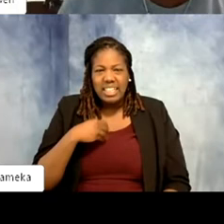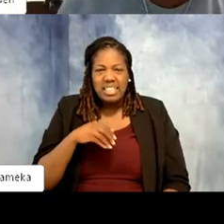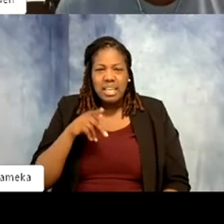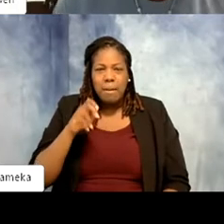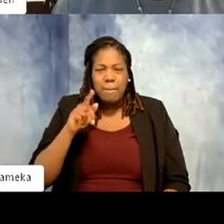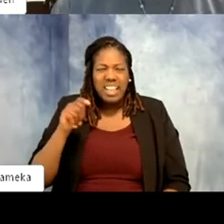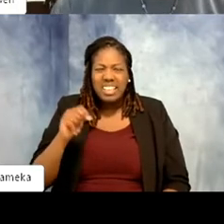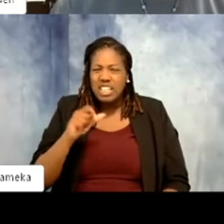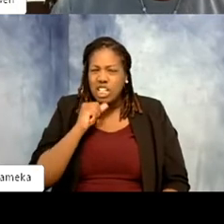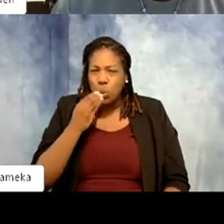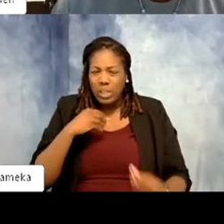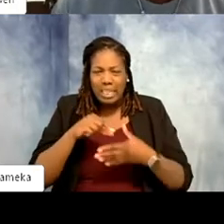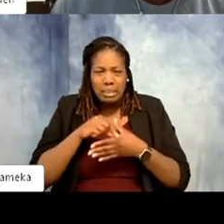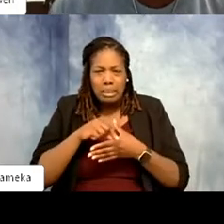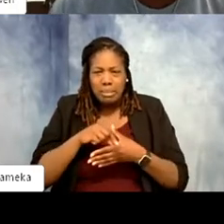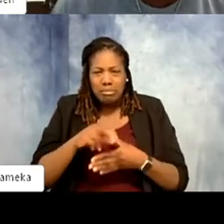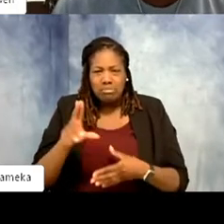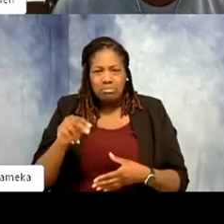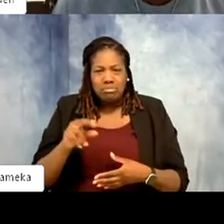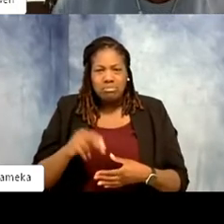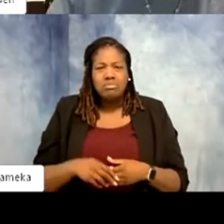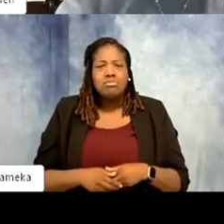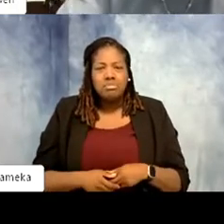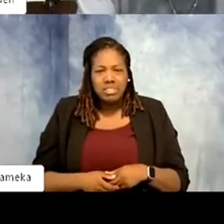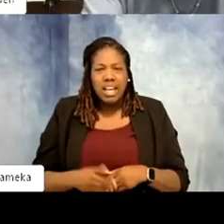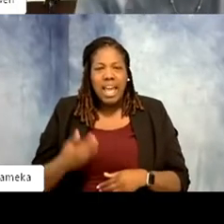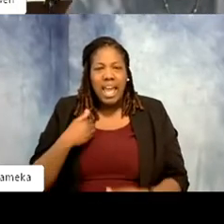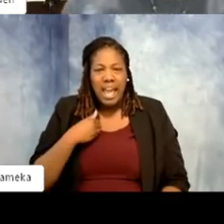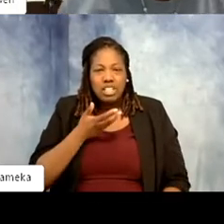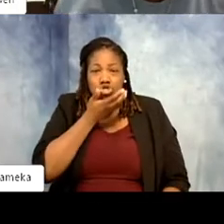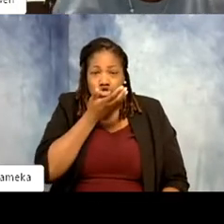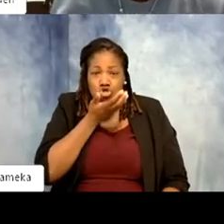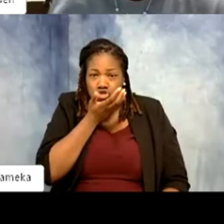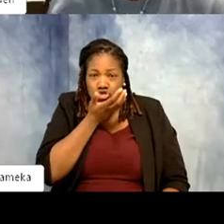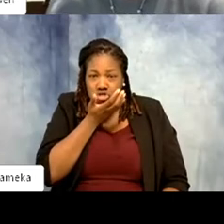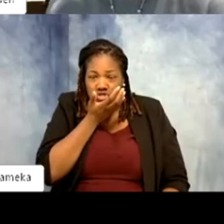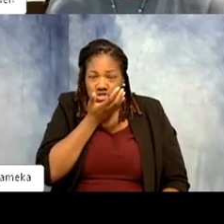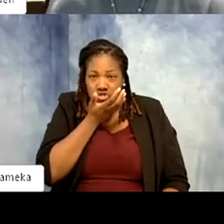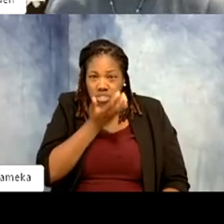So and this picture this bird has grass but normally in any of our exhibits we don't give